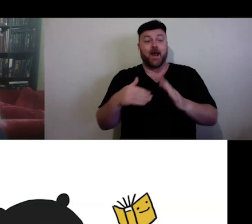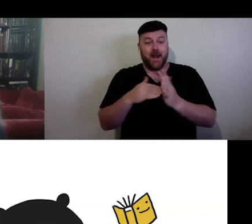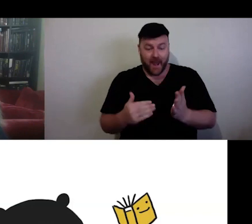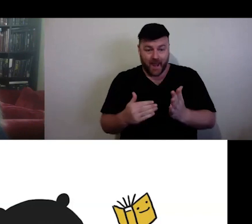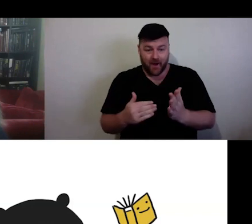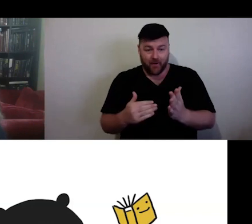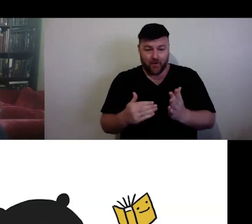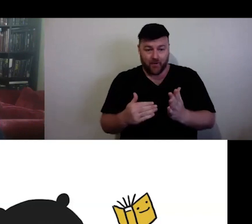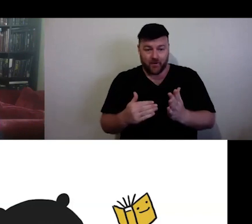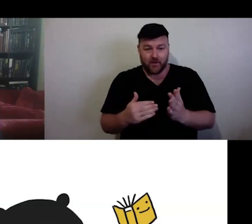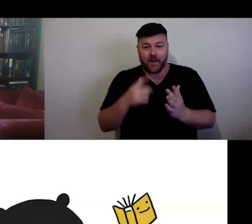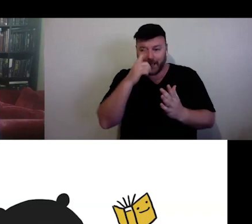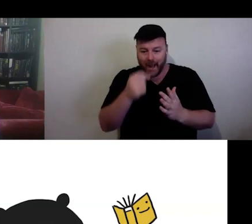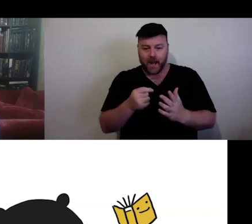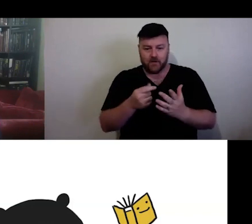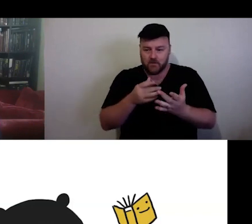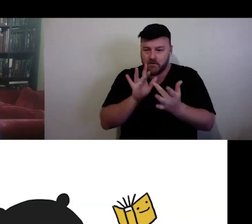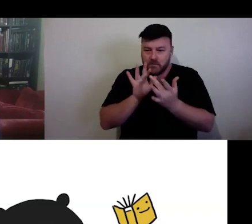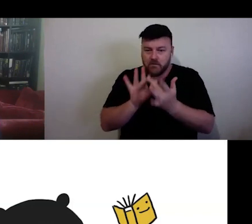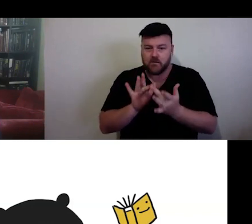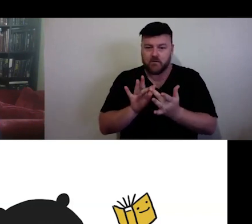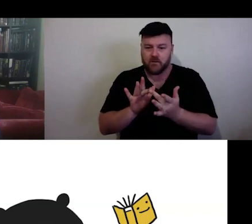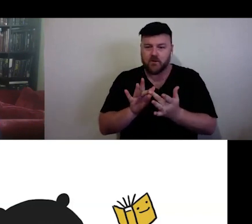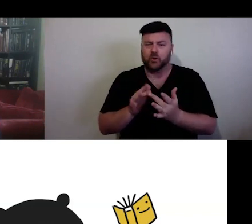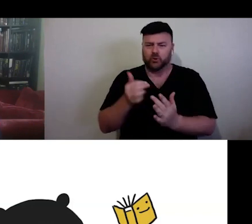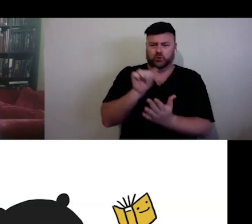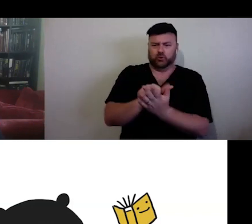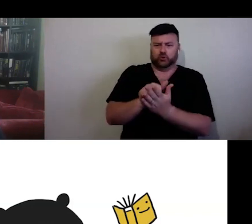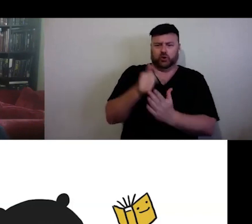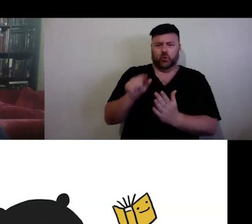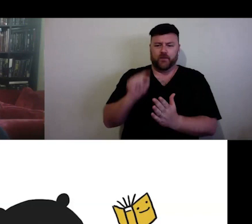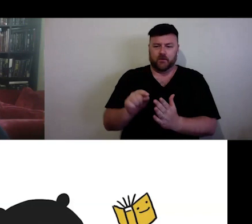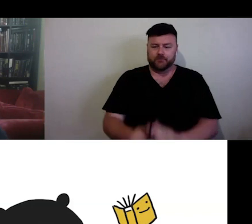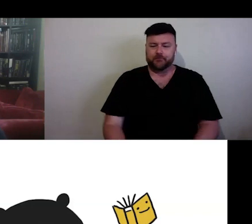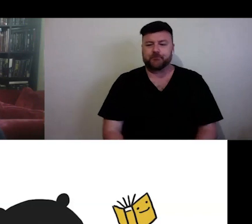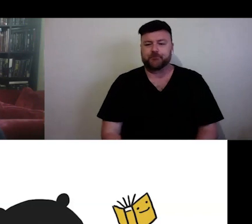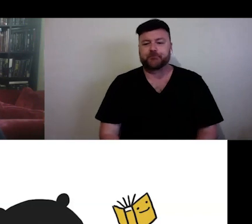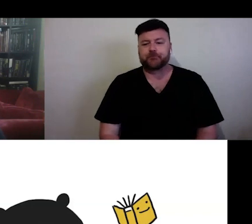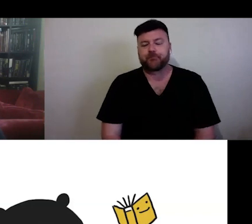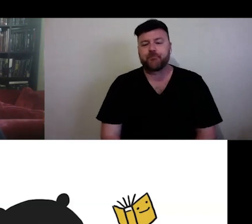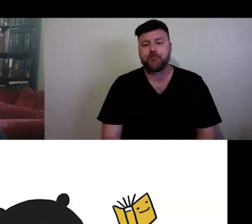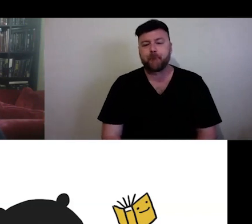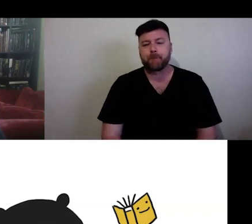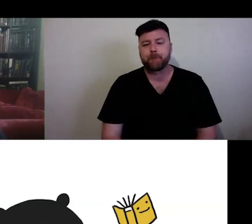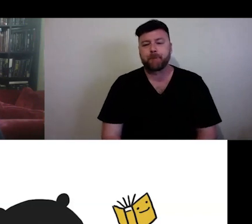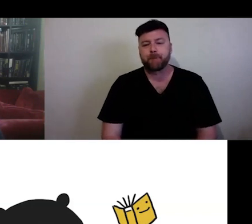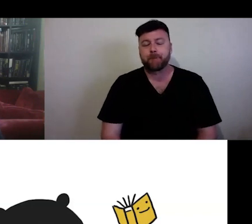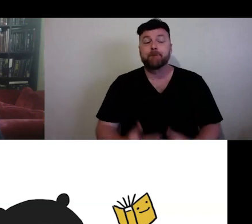Find it. So, to begin with, I have always considered platforms in their context.